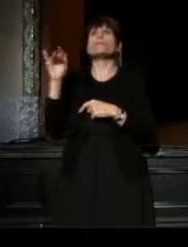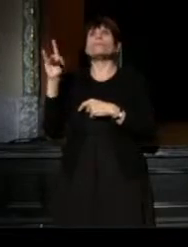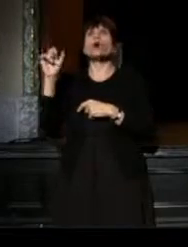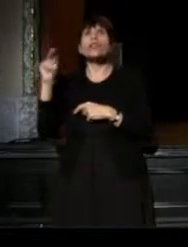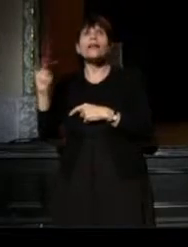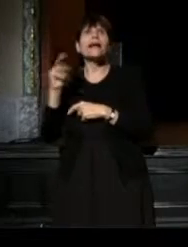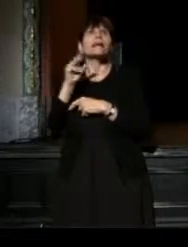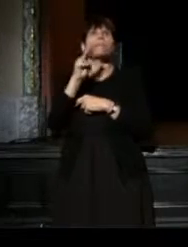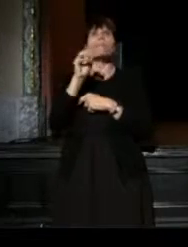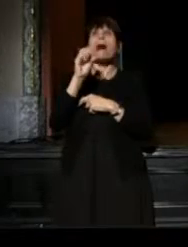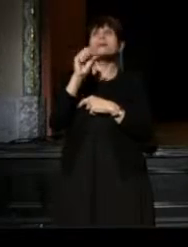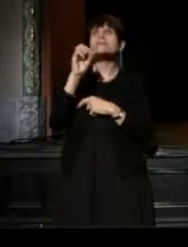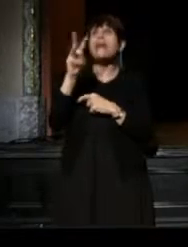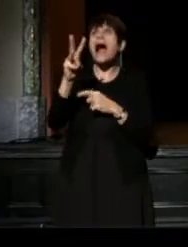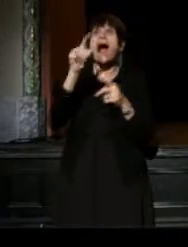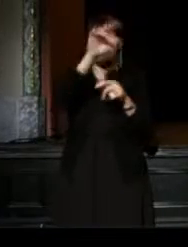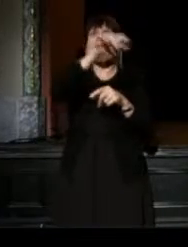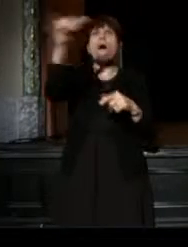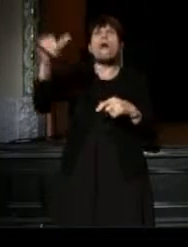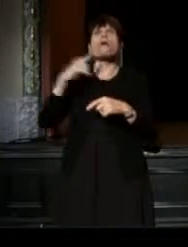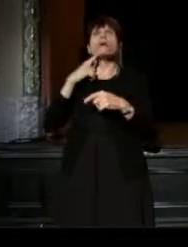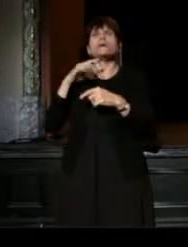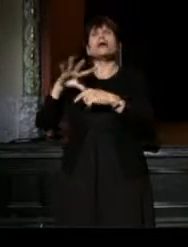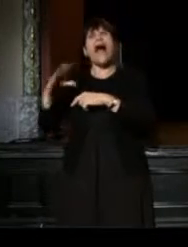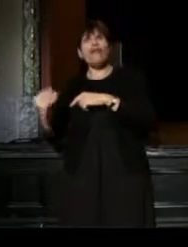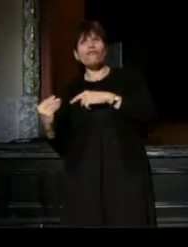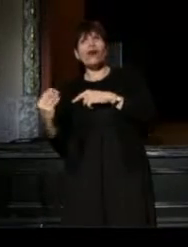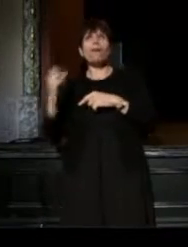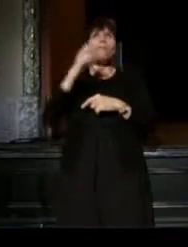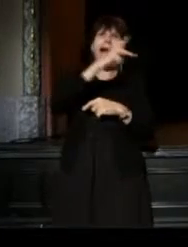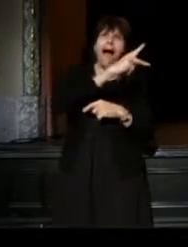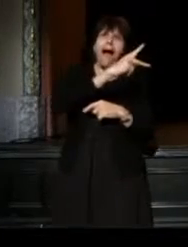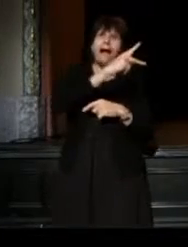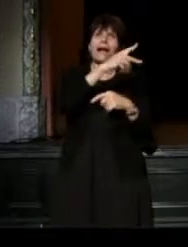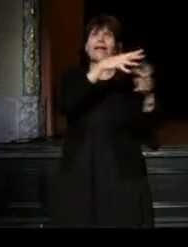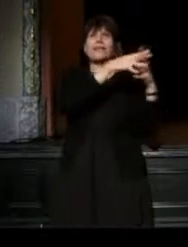South Africa, and back, and then America backened.